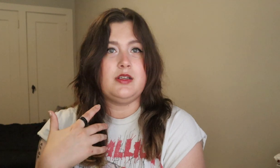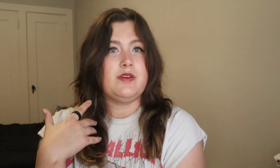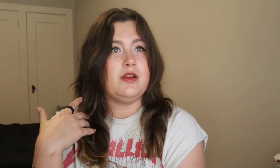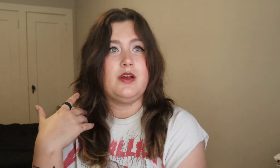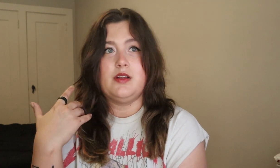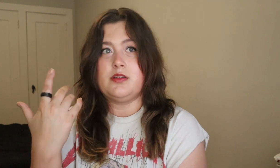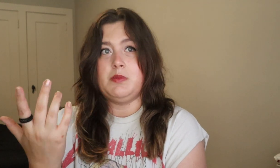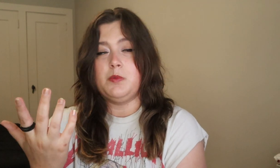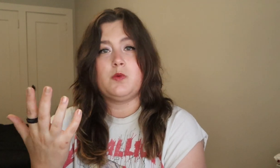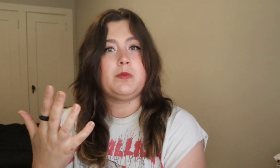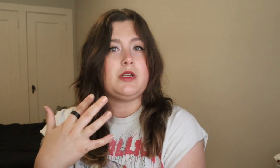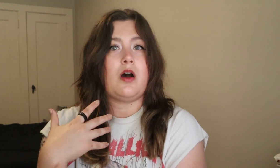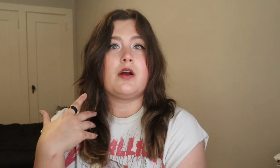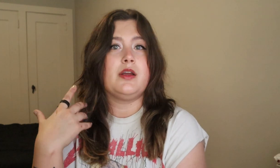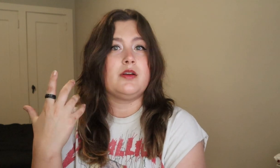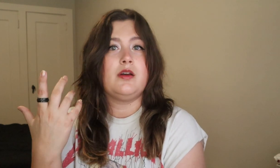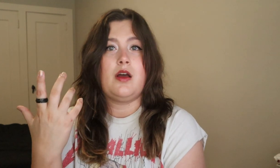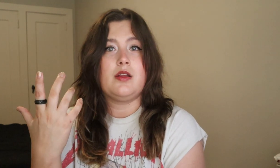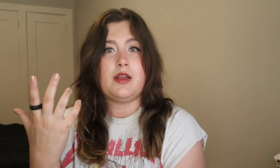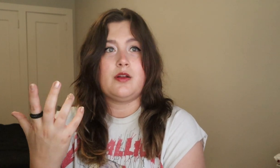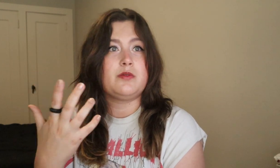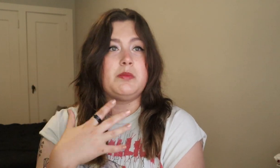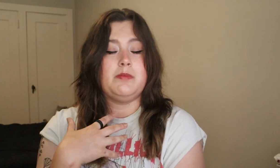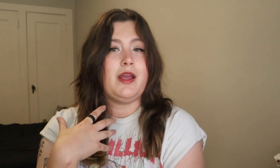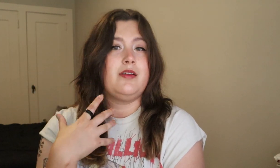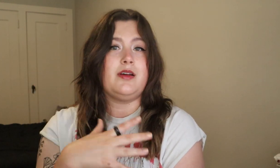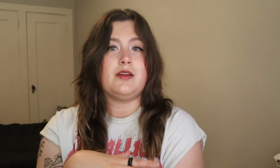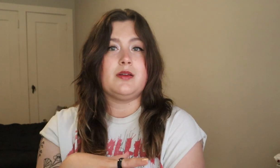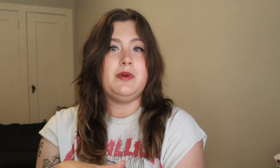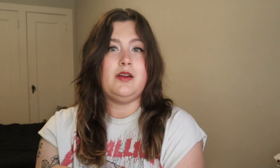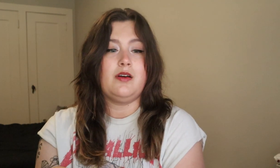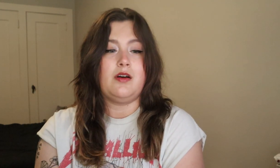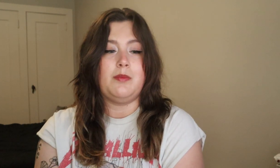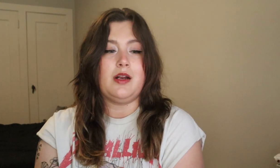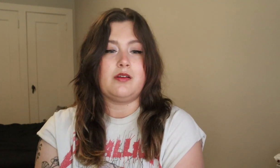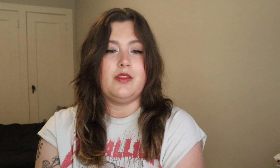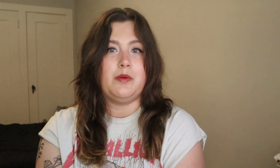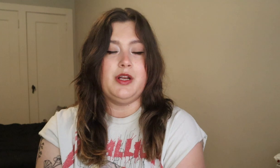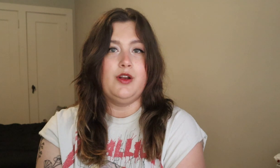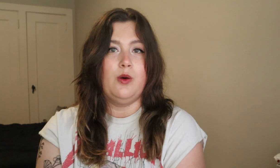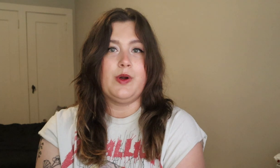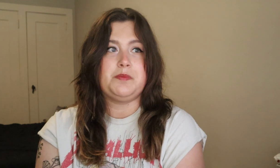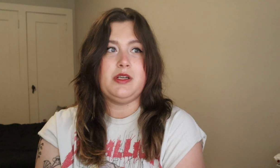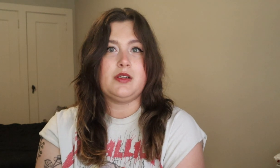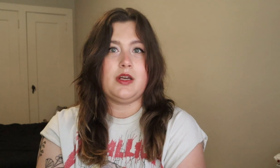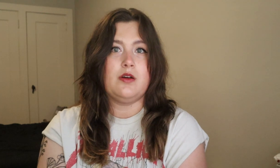even, people will be talking sounds will be made, and that doesn't mean automatically that I'm gonna know what's being said